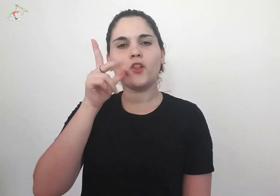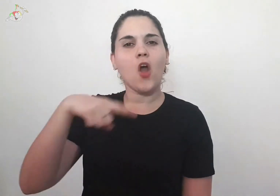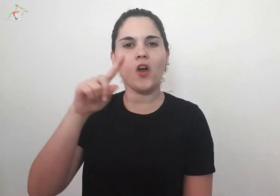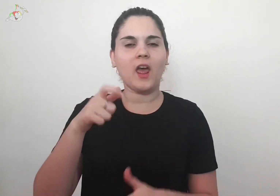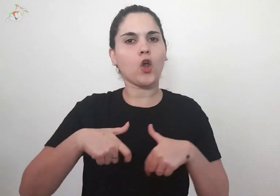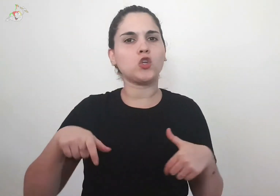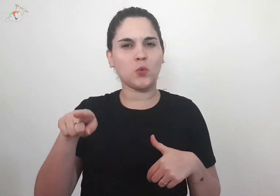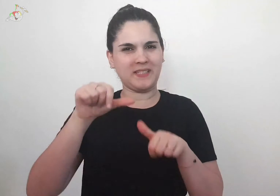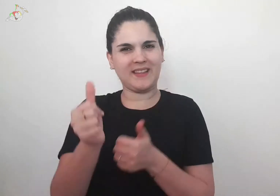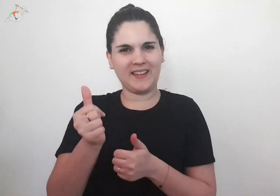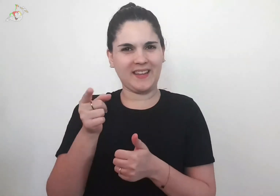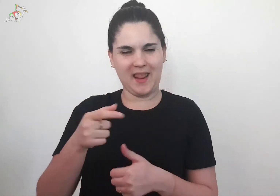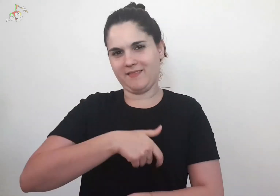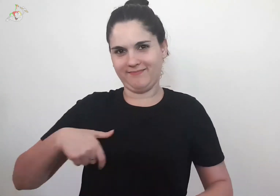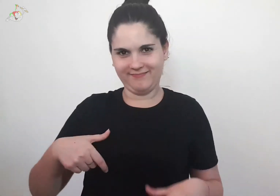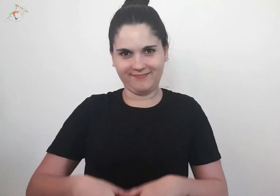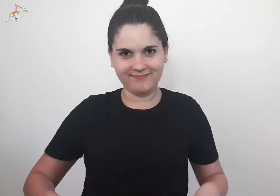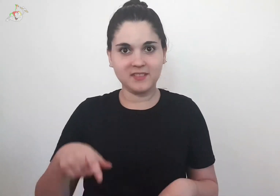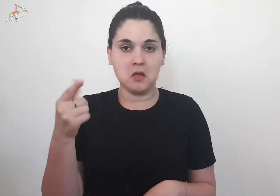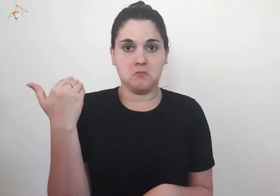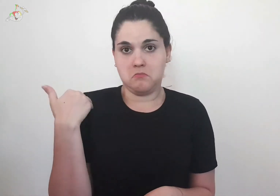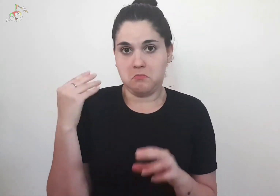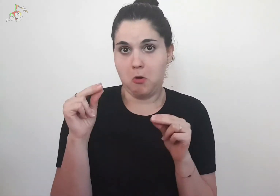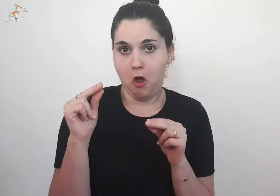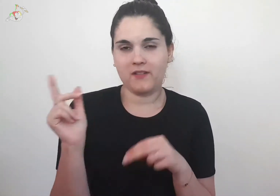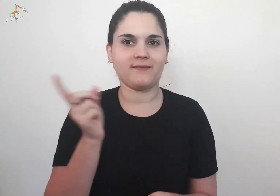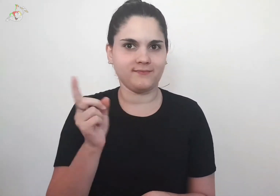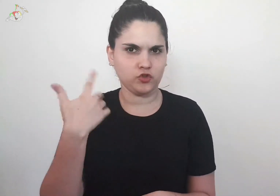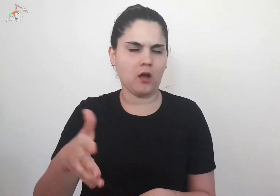The style of the women's two-piece swimsuit is not a recent fashion. It already